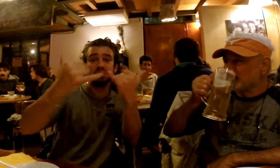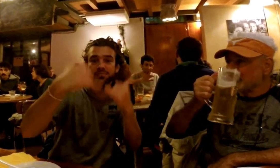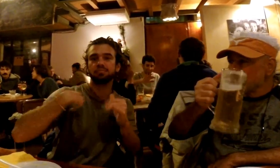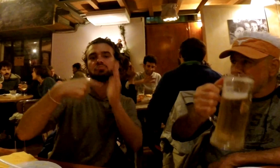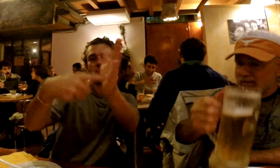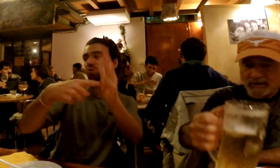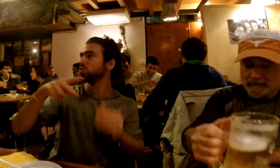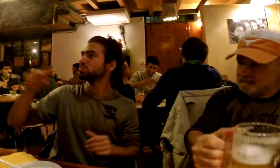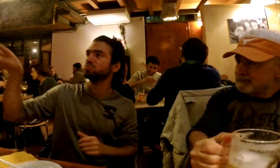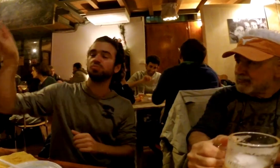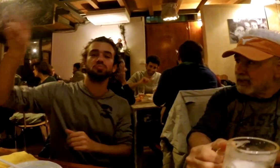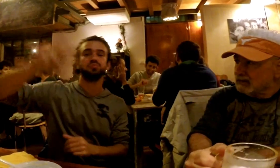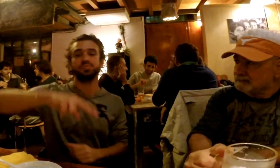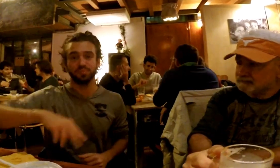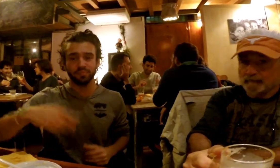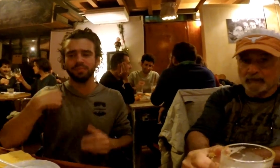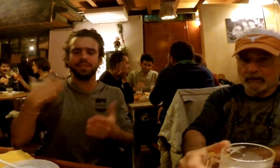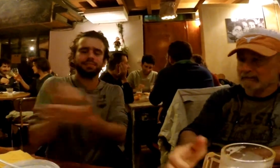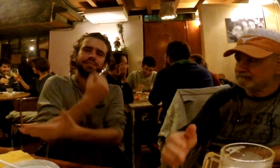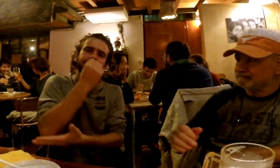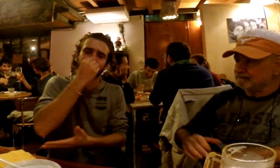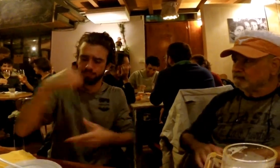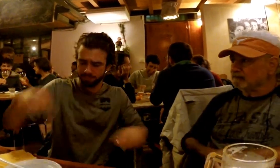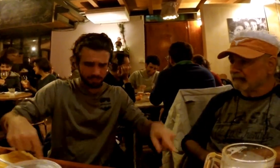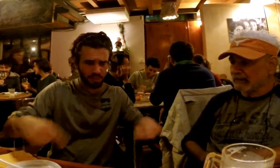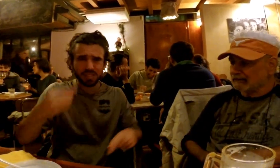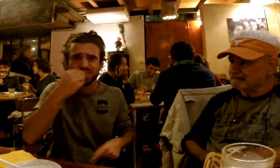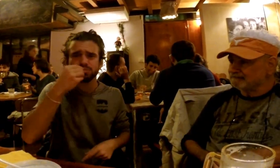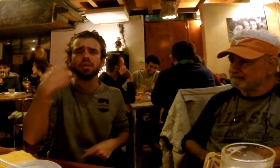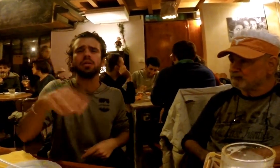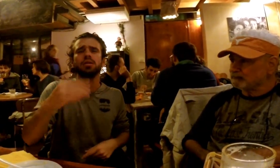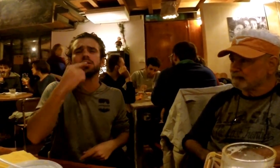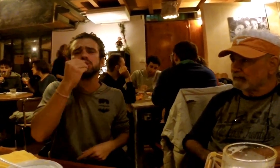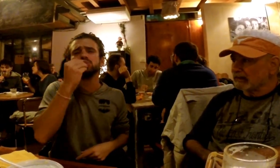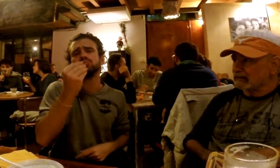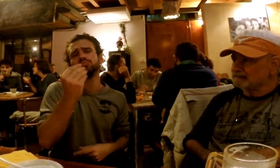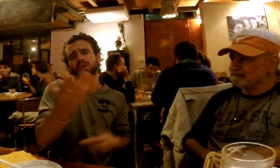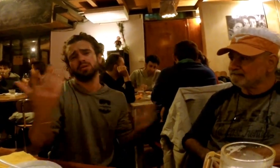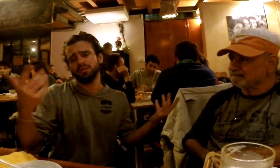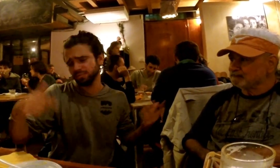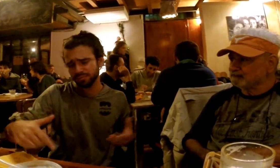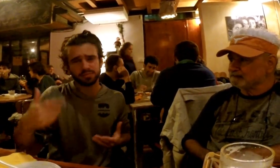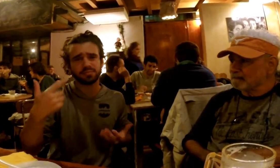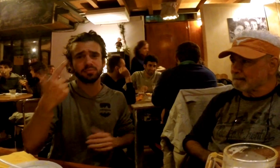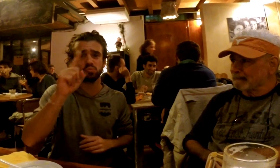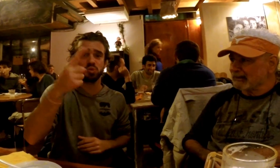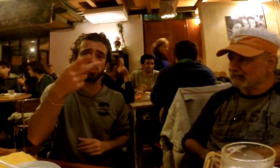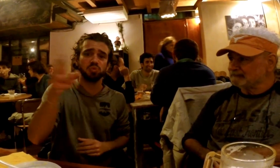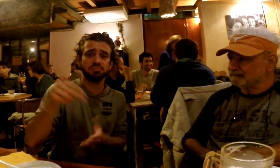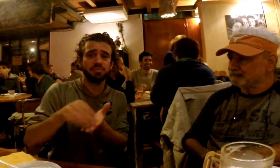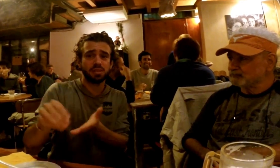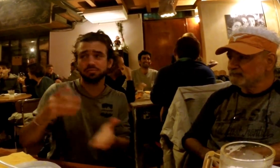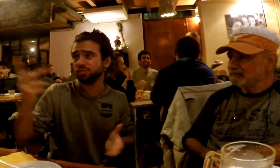Now, I'll show you around. I'm also going to enjoy the delicious food we have here. The price was very good.